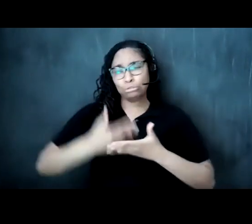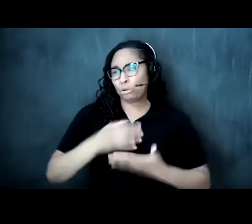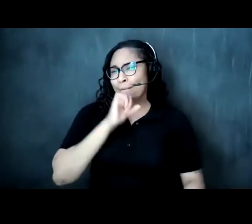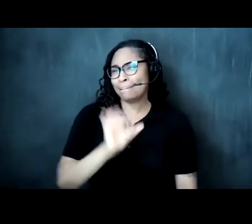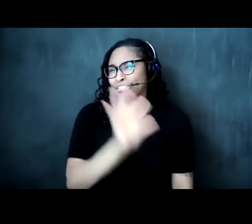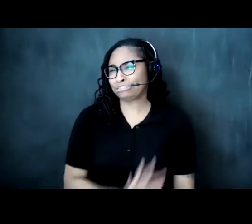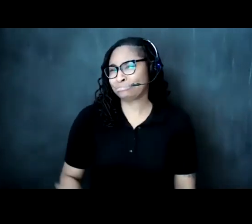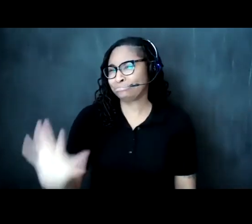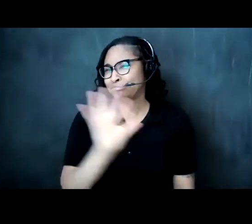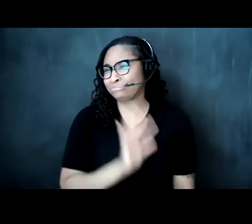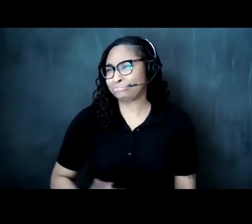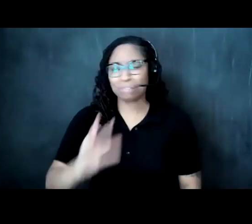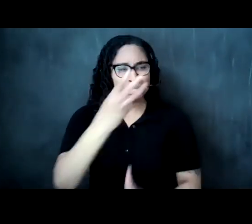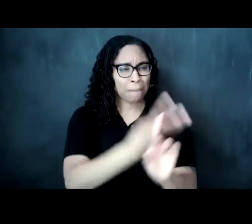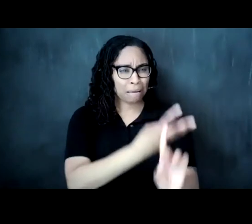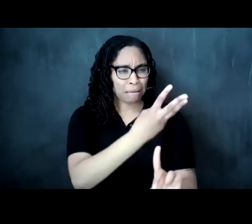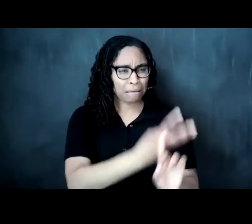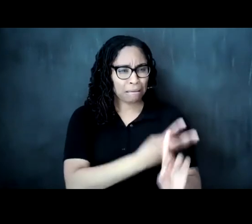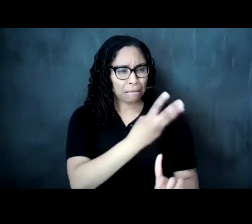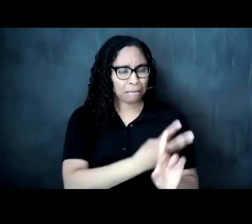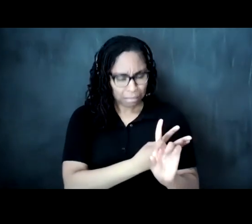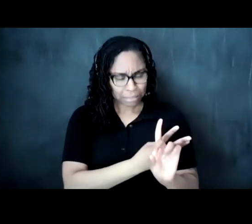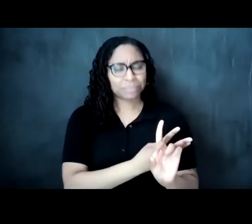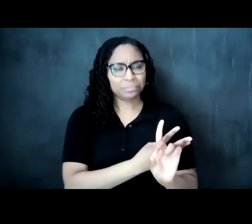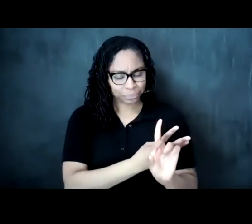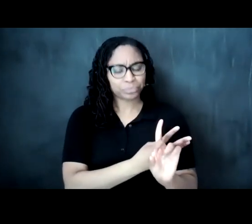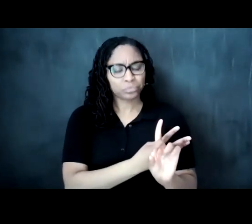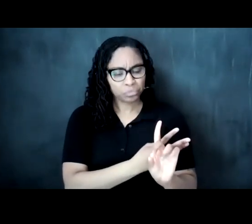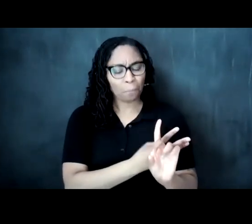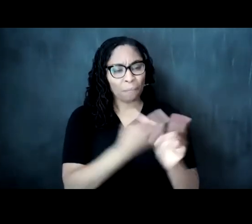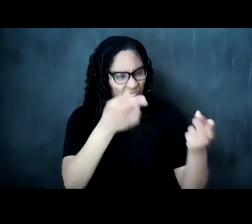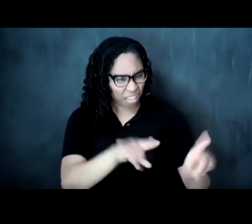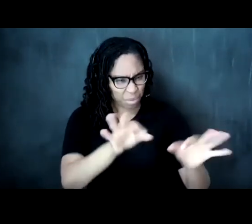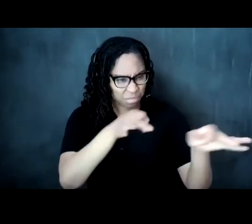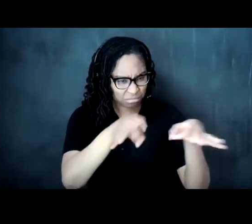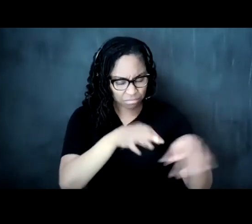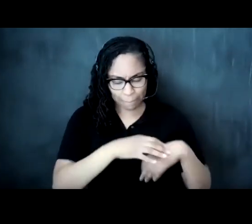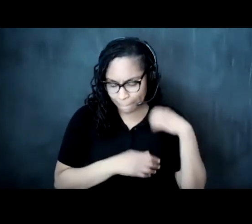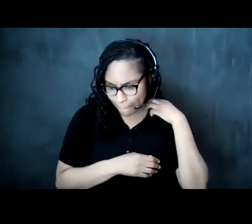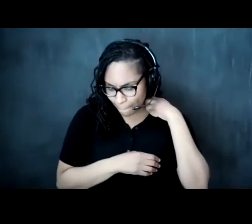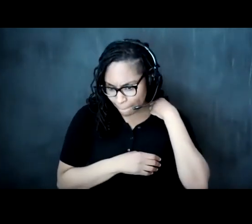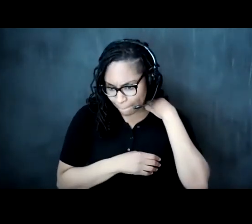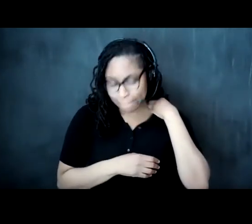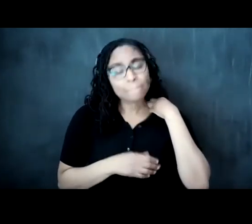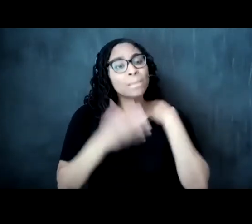around six months old some of the elders who were close to us